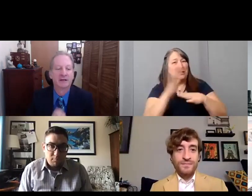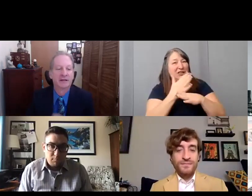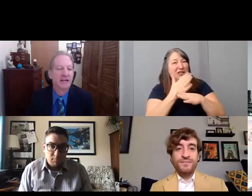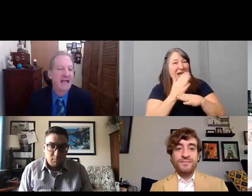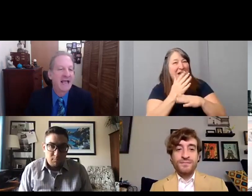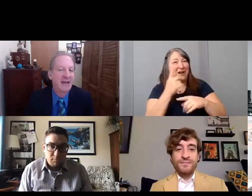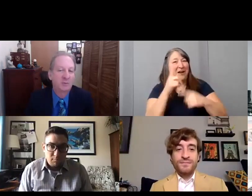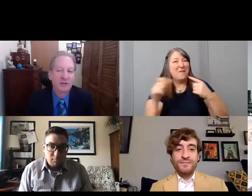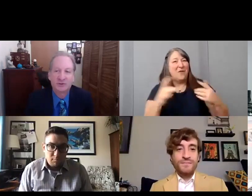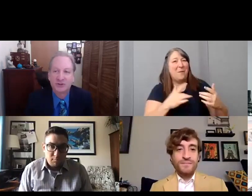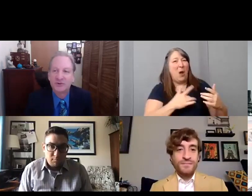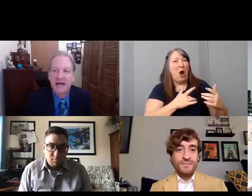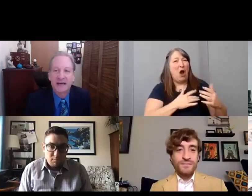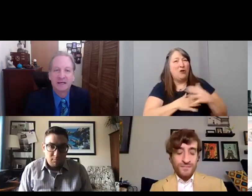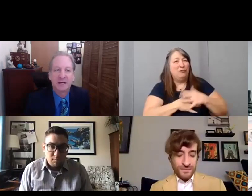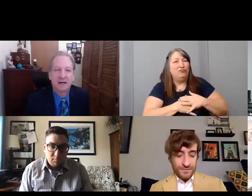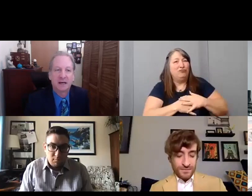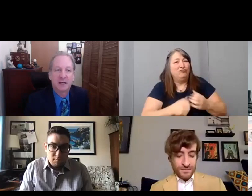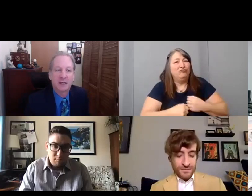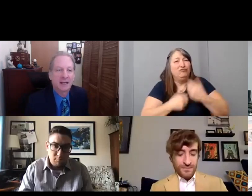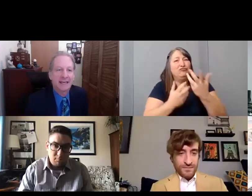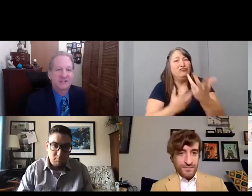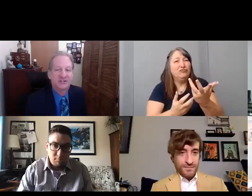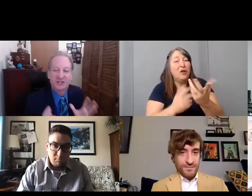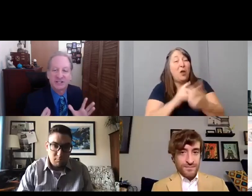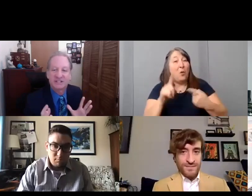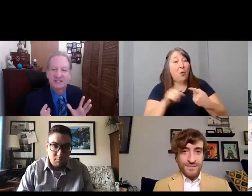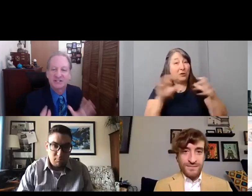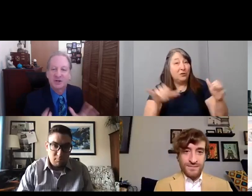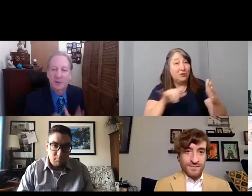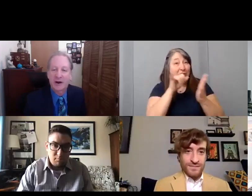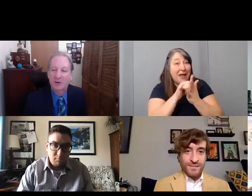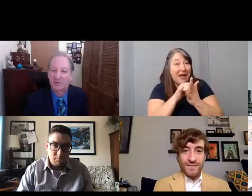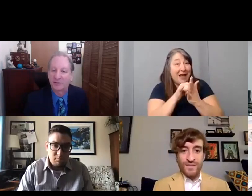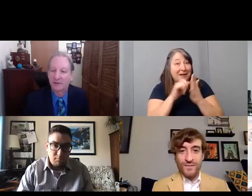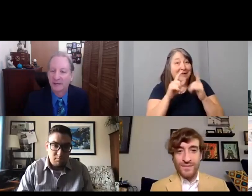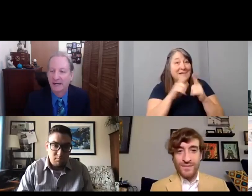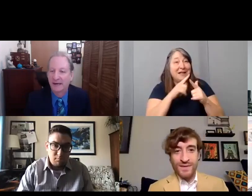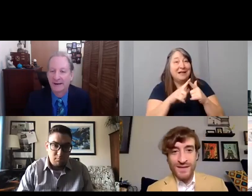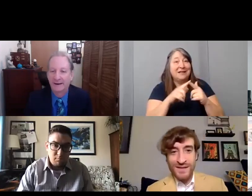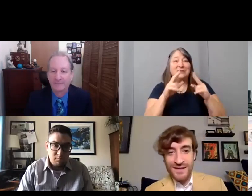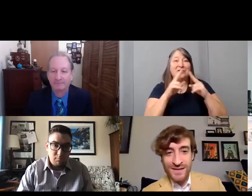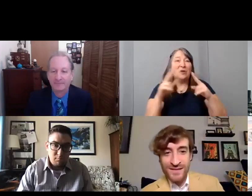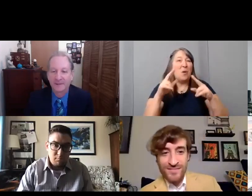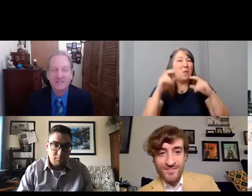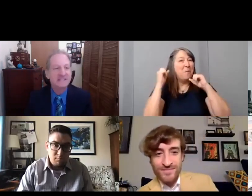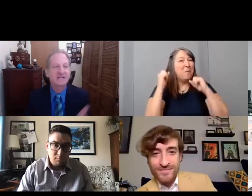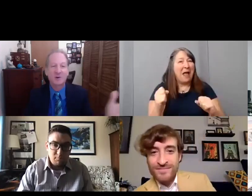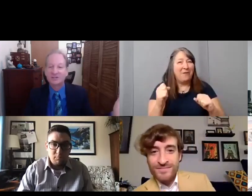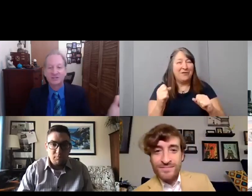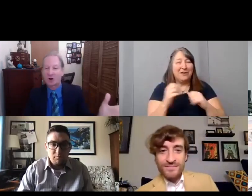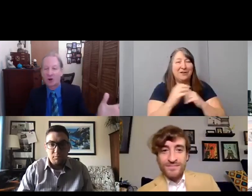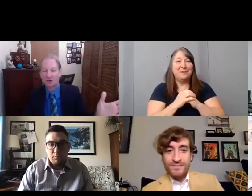And when you do that it's just so powerful. Um this is a question to all of you.